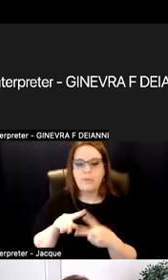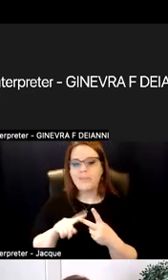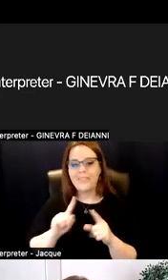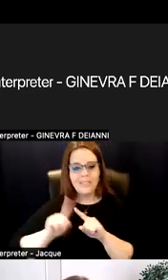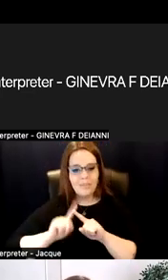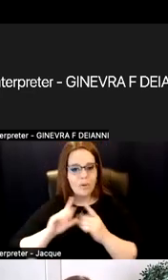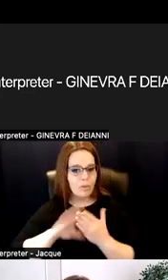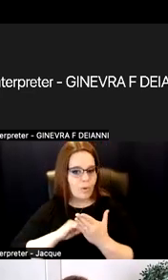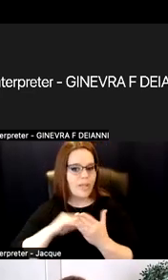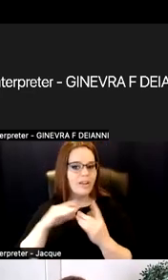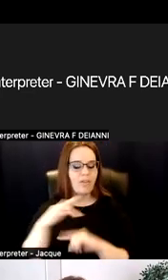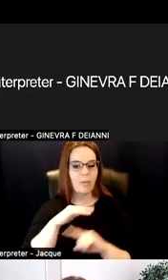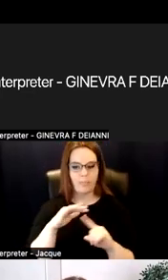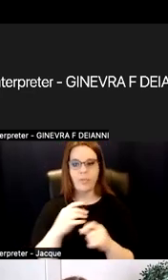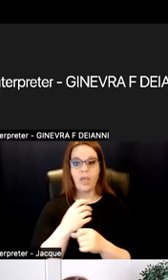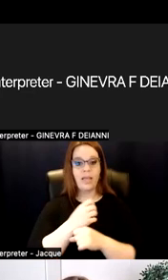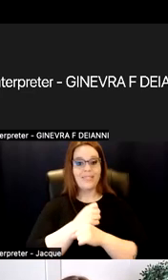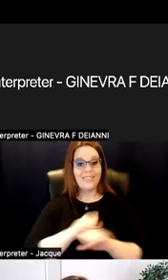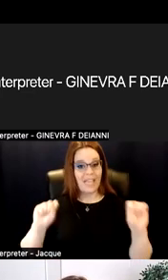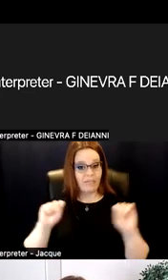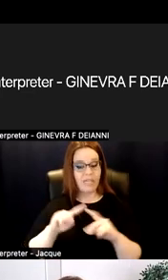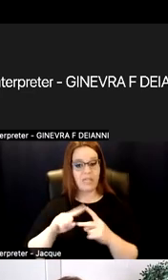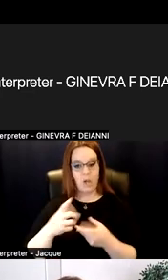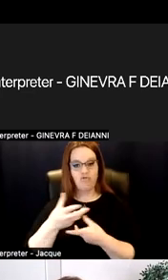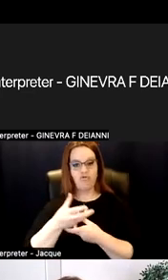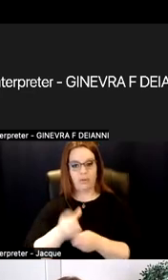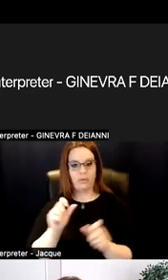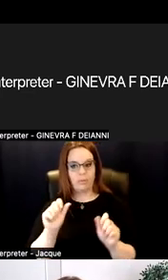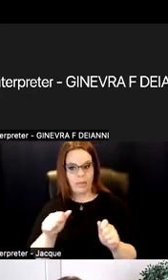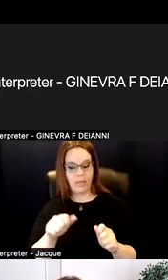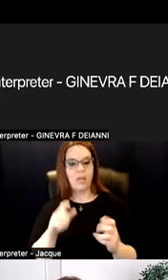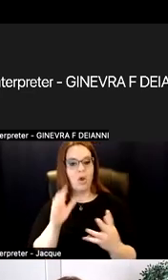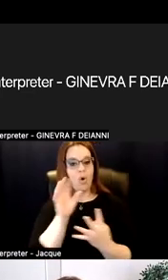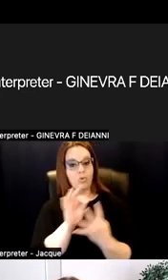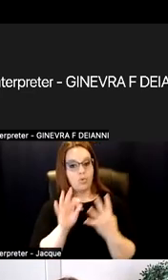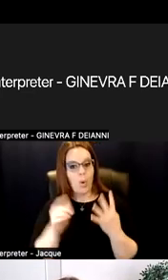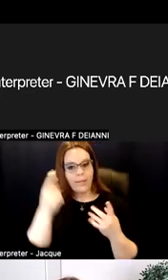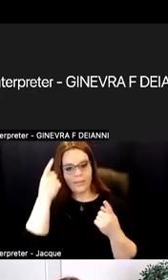are safety, trustworthiness, choice collaboration, and empowerment.